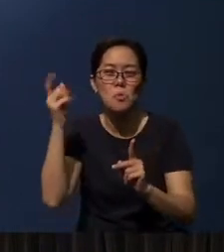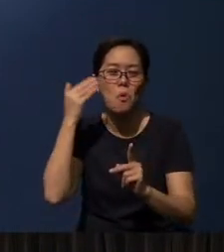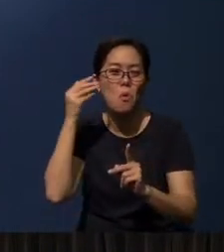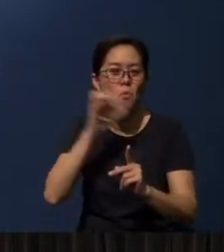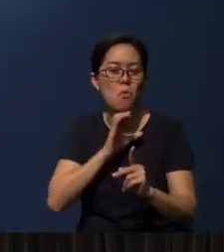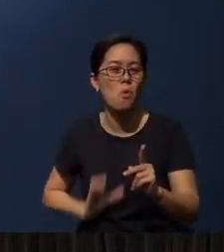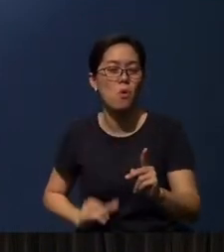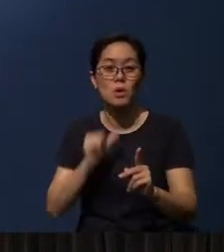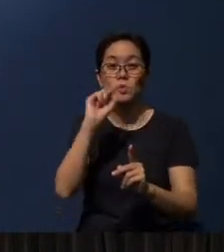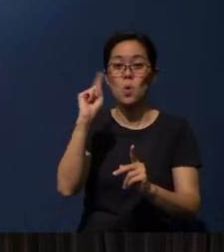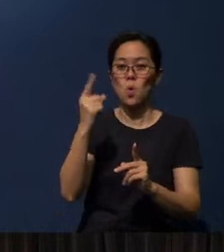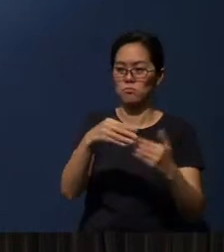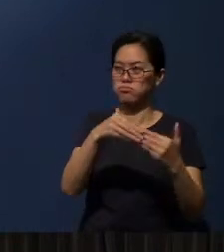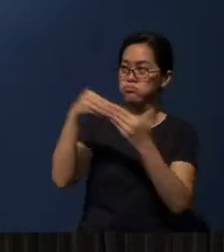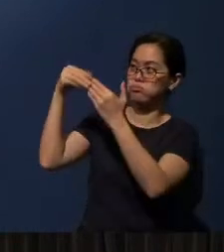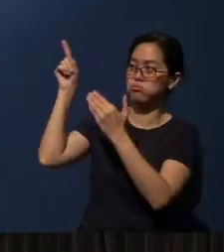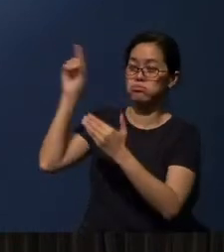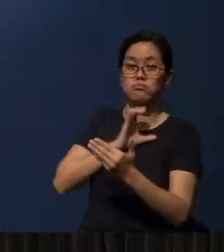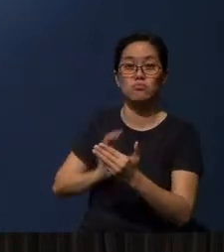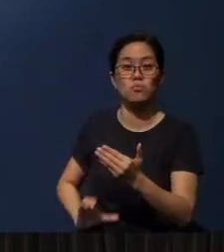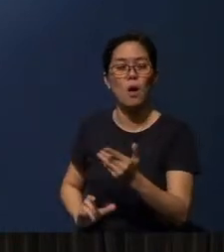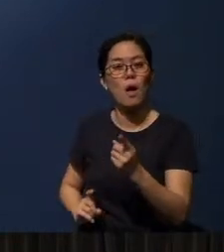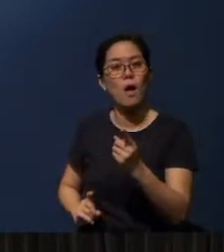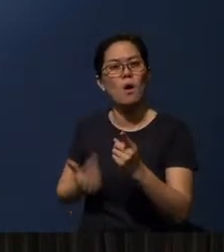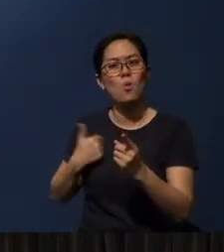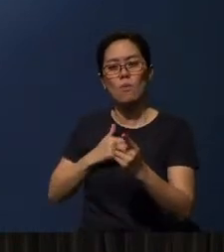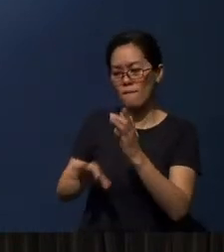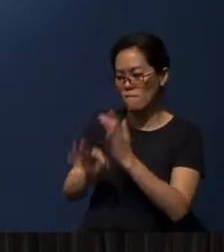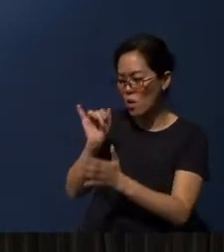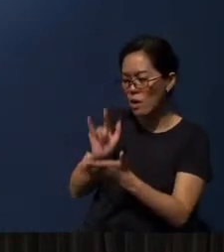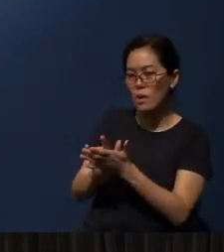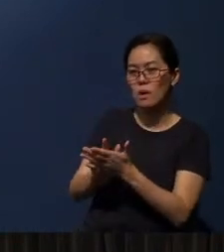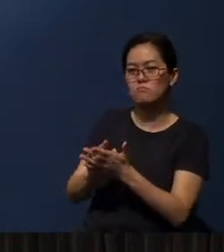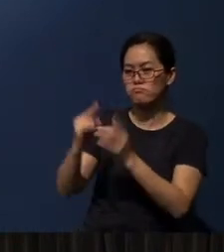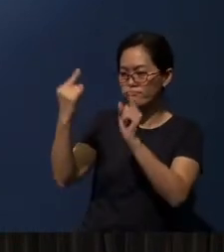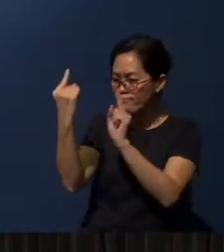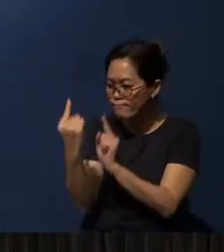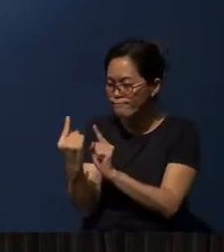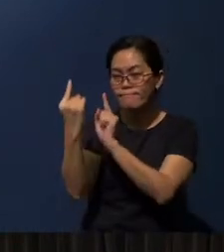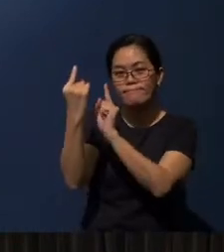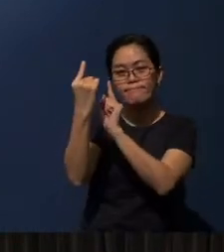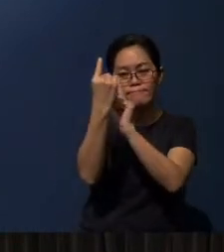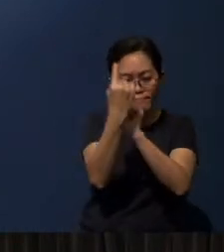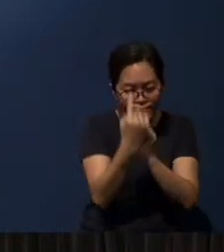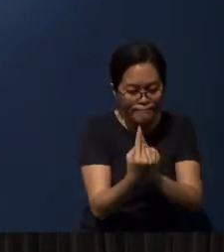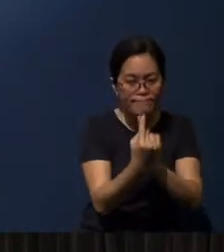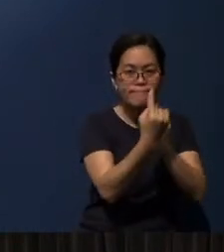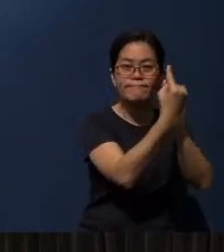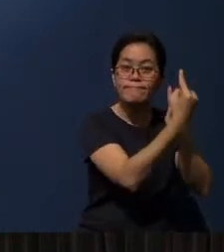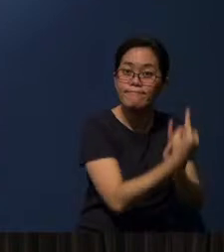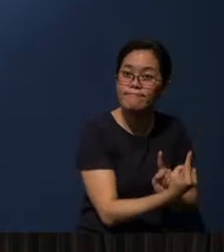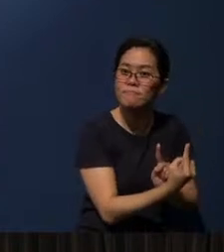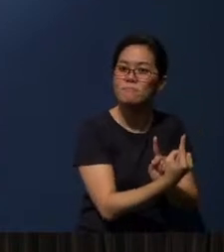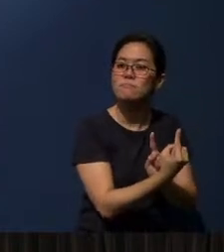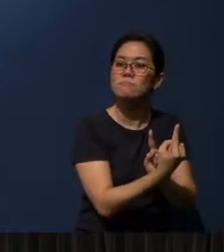And not only is it leading people to Christ, okay, we find that one-to-one follow up, for example, has to do with a lot - and mentoring -